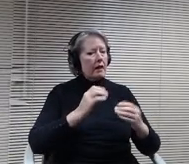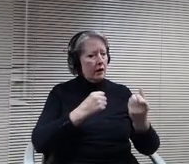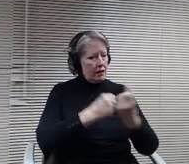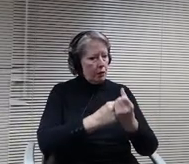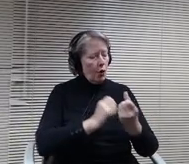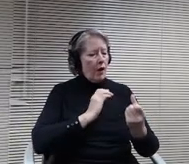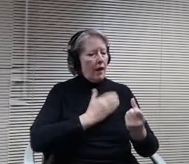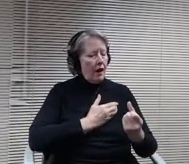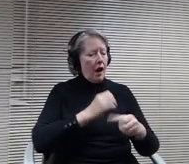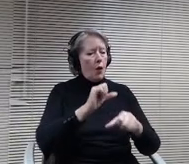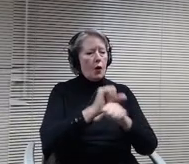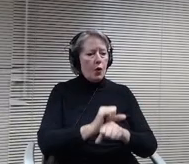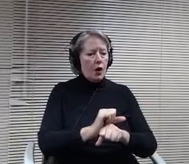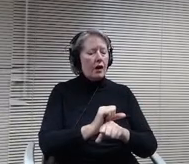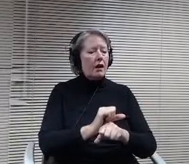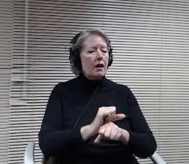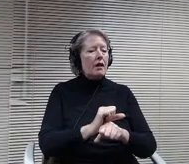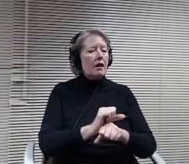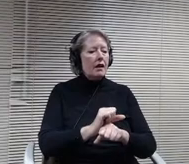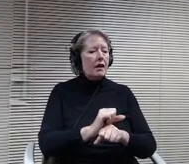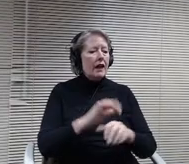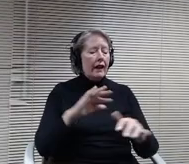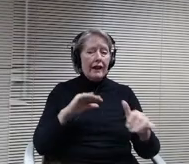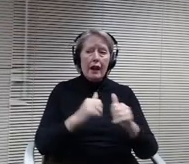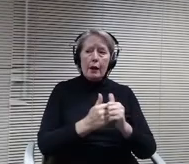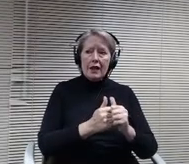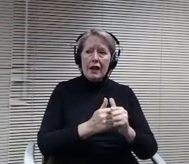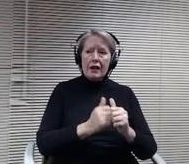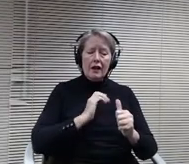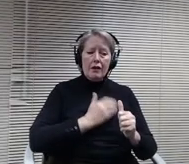updating of this policy. So thank you. Any other questions or comments?